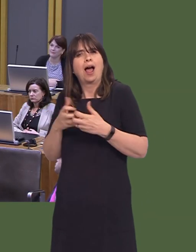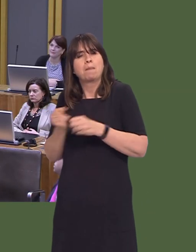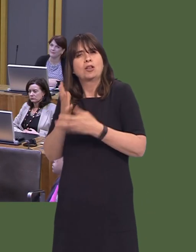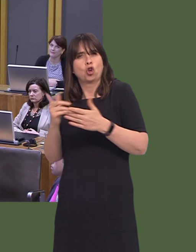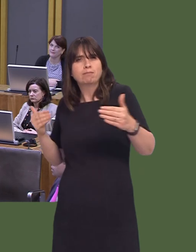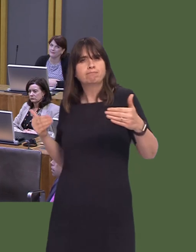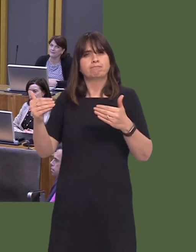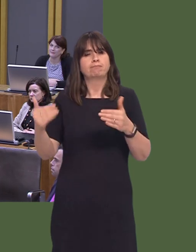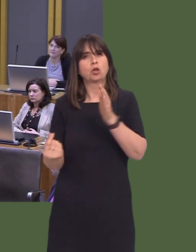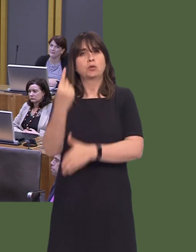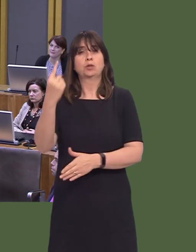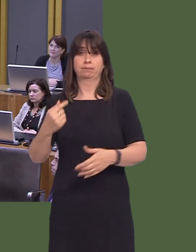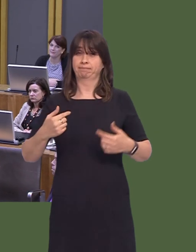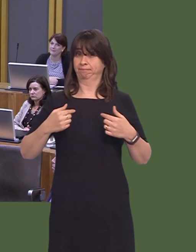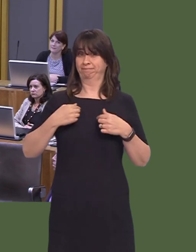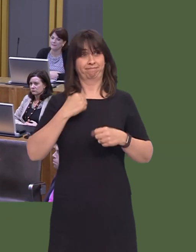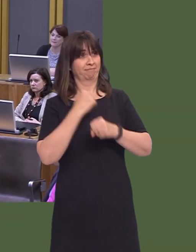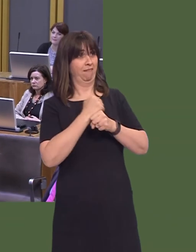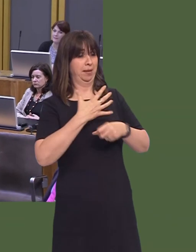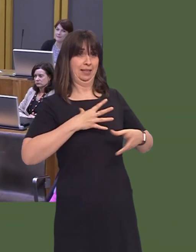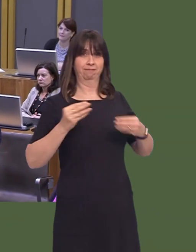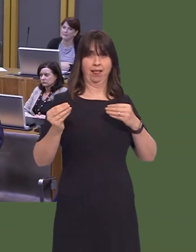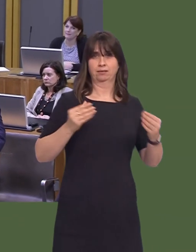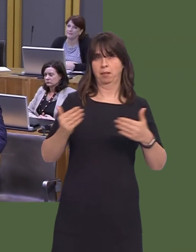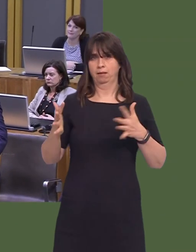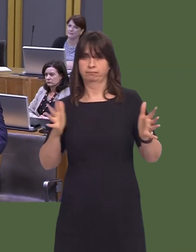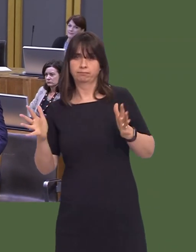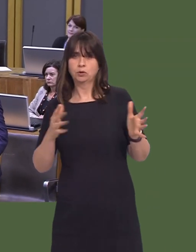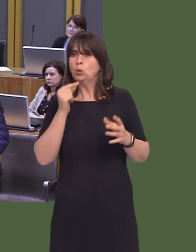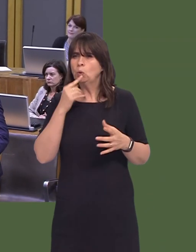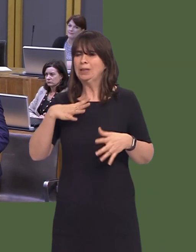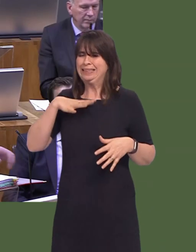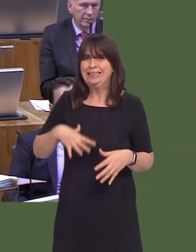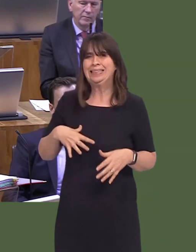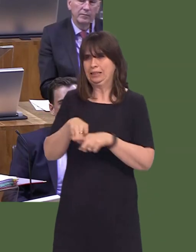we are as flexible as possible in providing support to those who need it the most. The